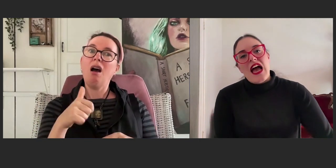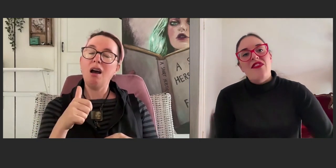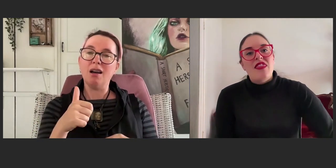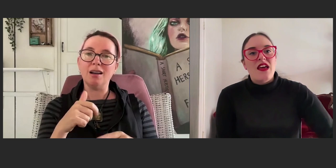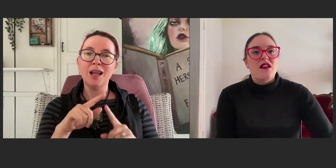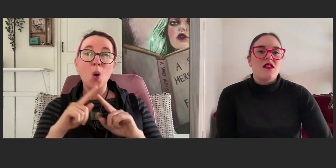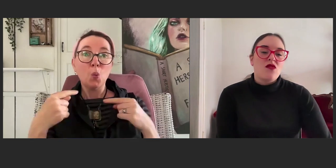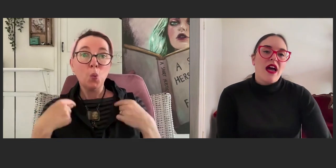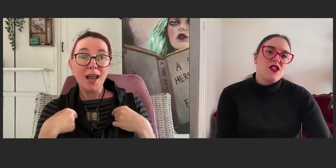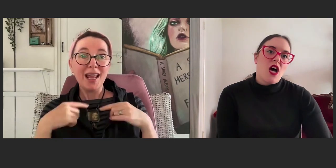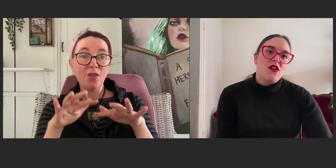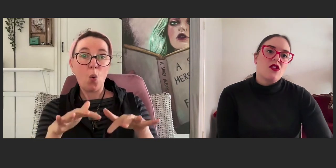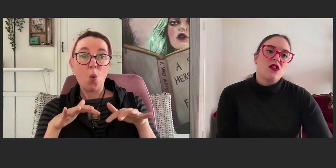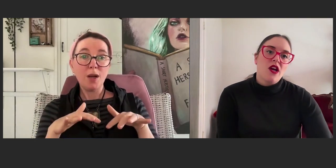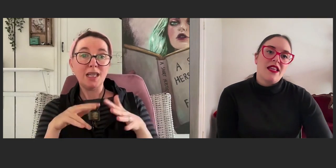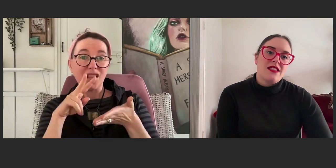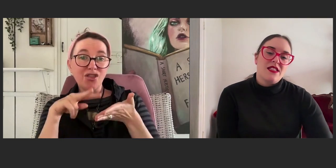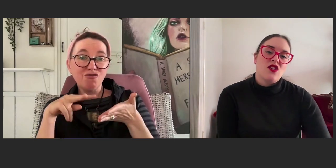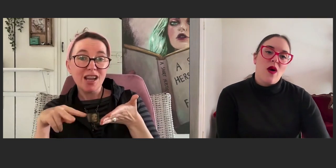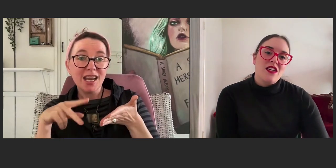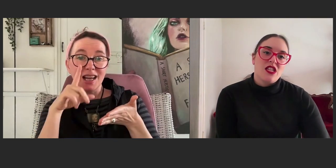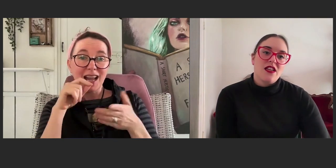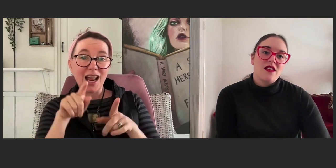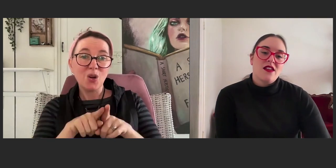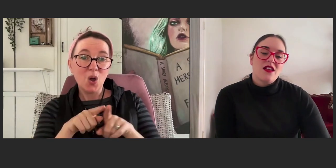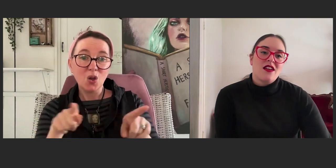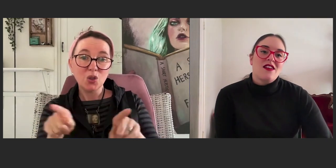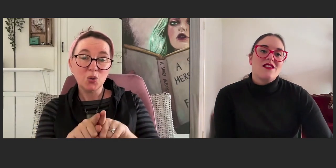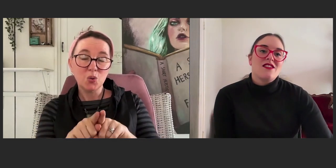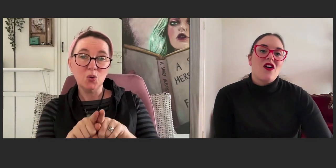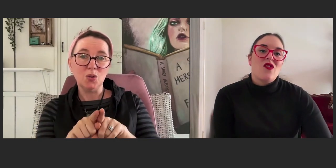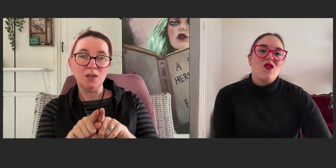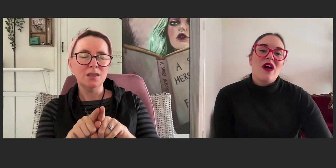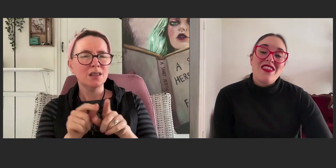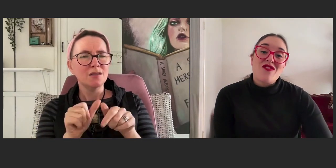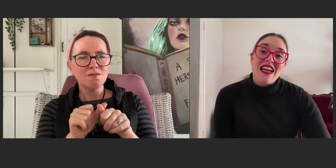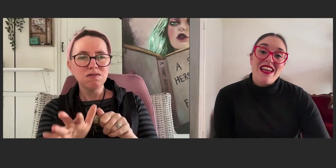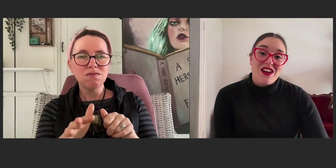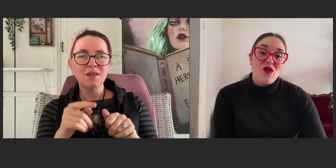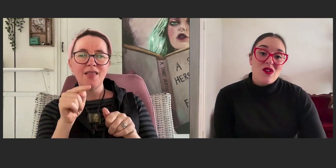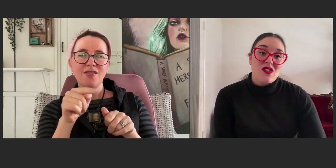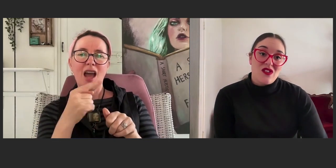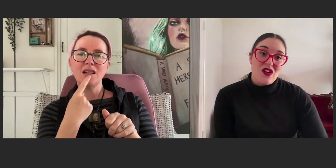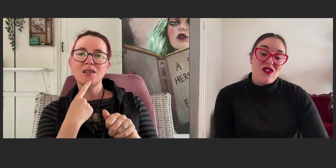And then the grandchild could learn in that situation, so we the reader can also learn,